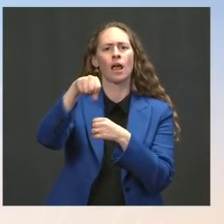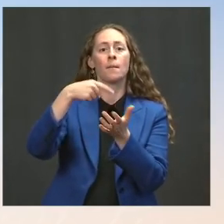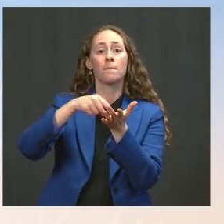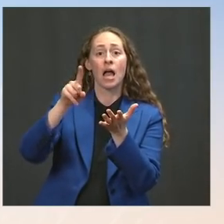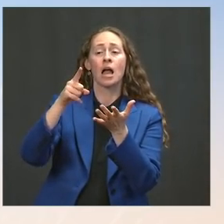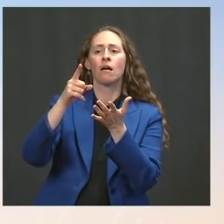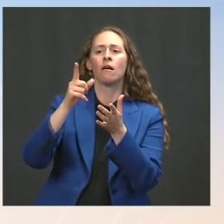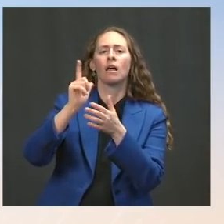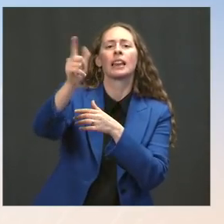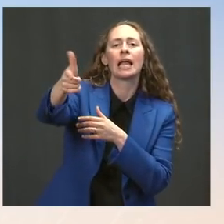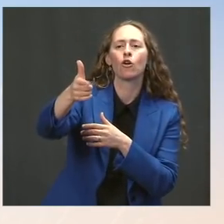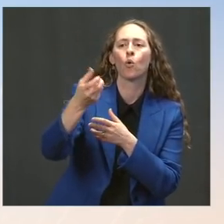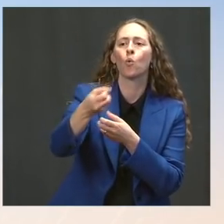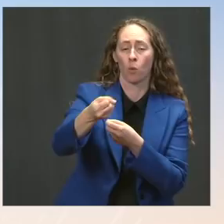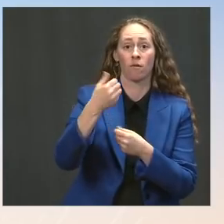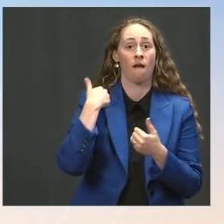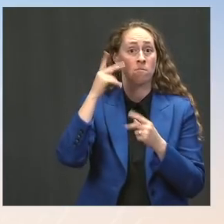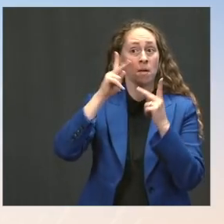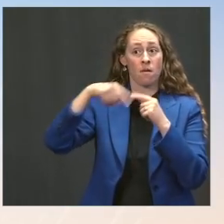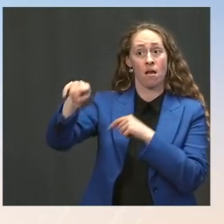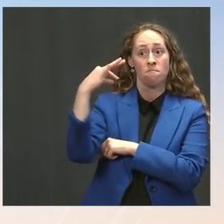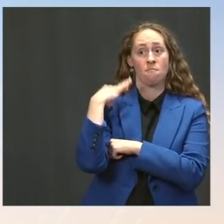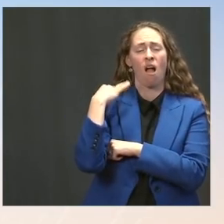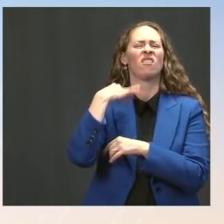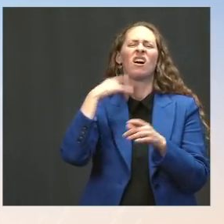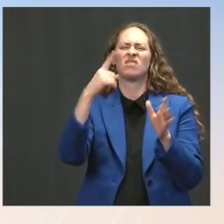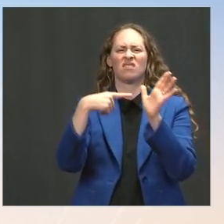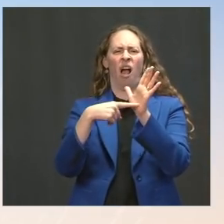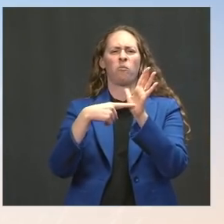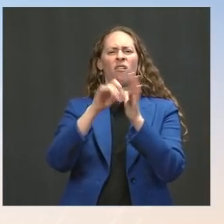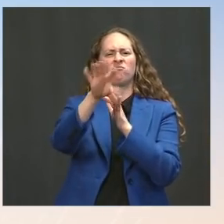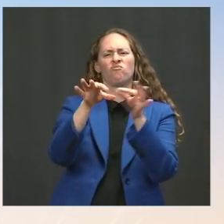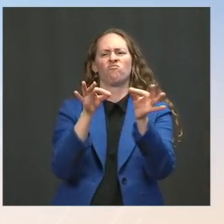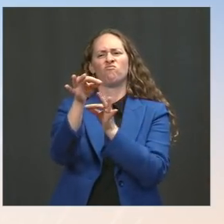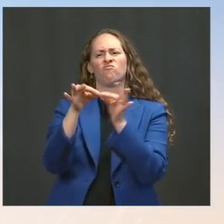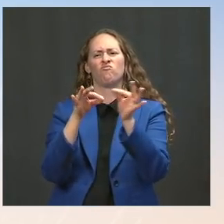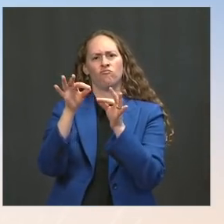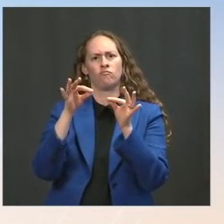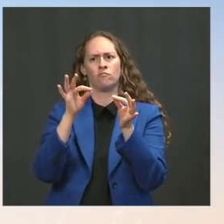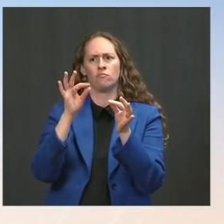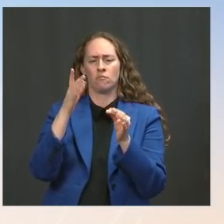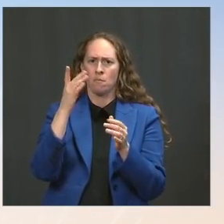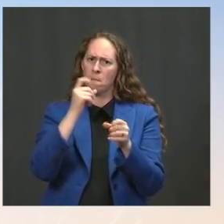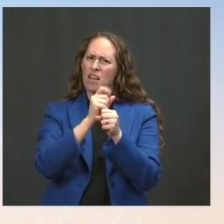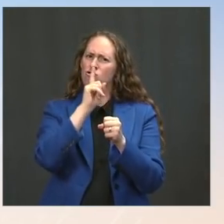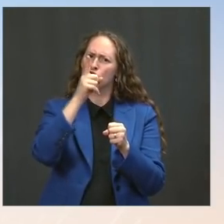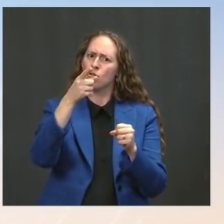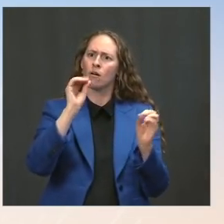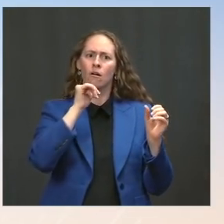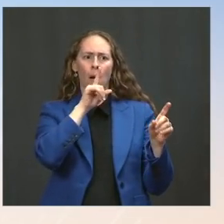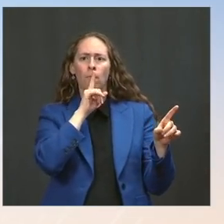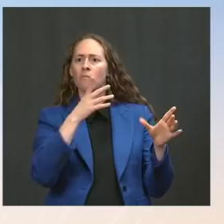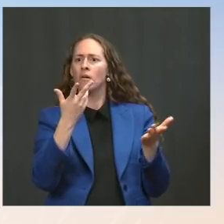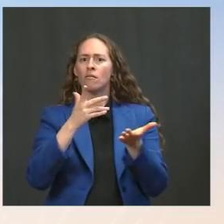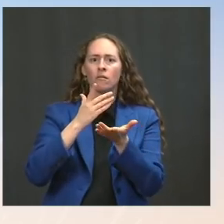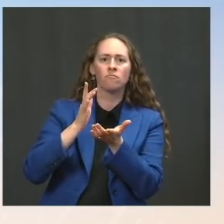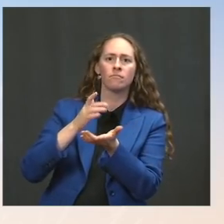I'm just using this as an example because I think housing and being able to stay in your house has a big impact to the economy -- people can still apply through the end of September